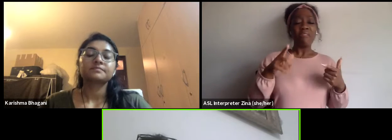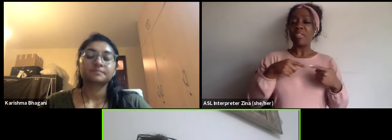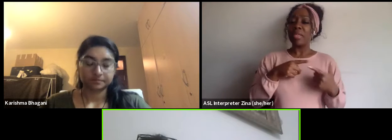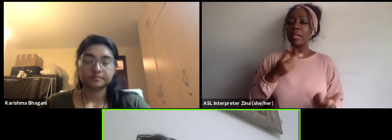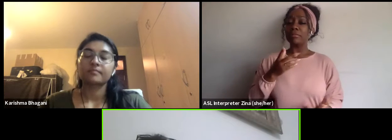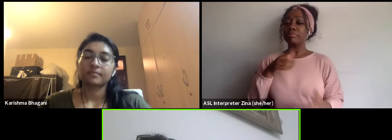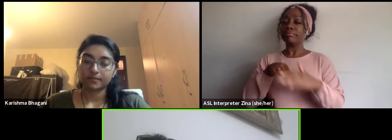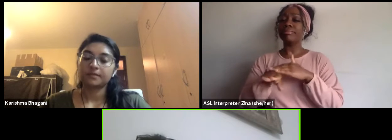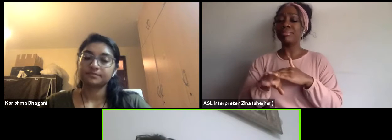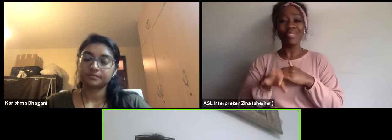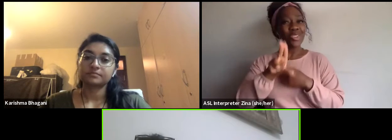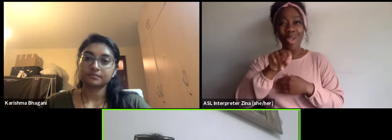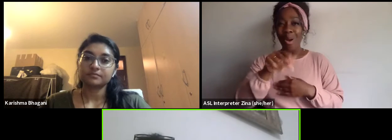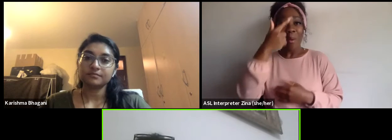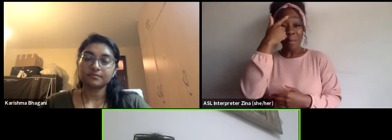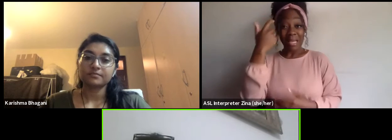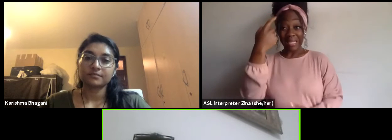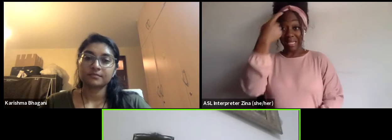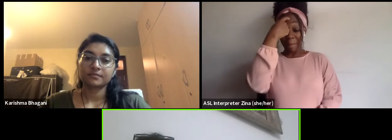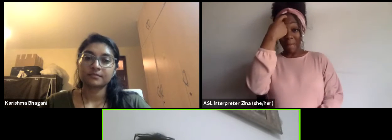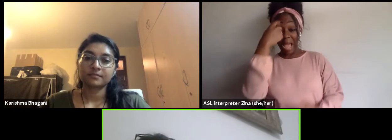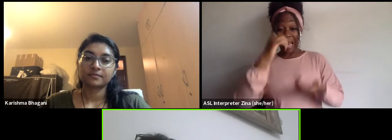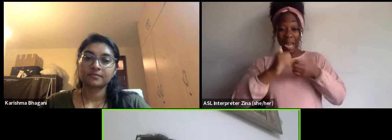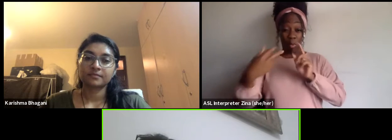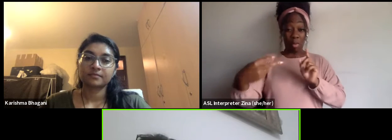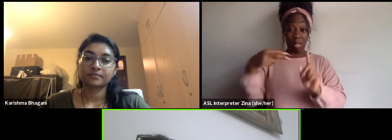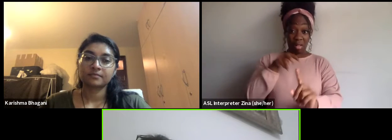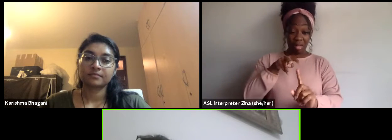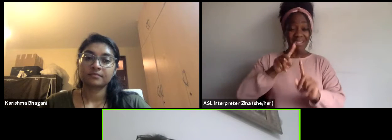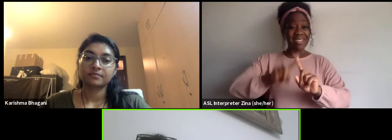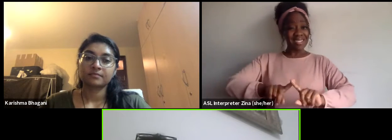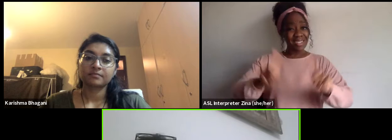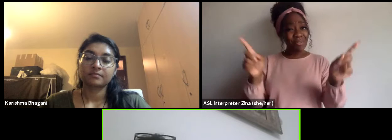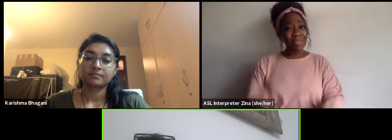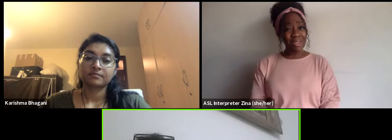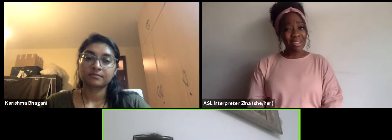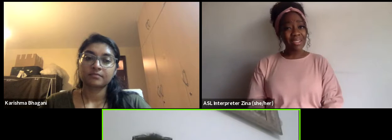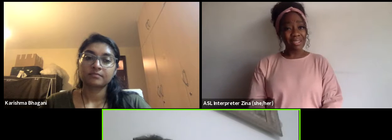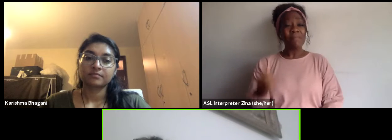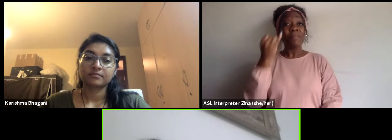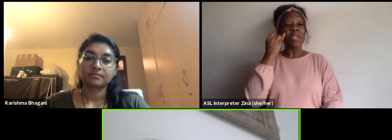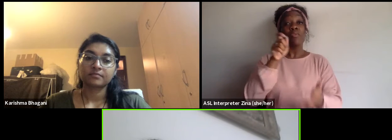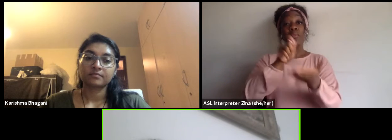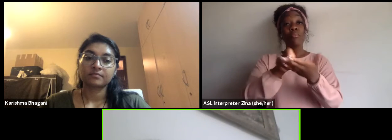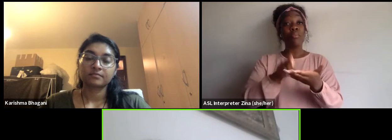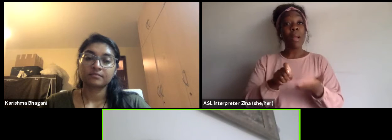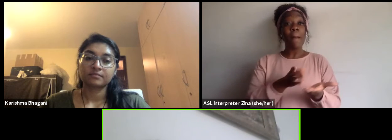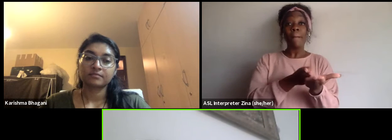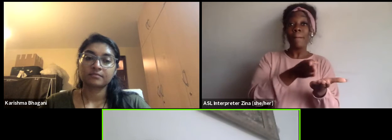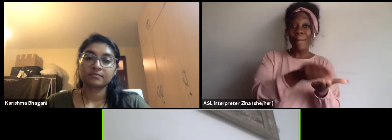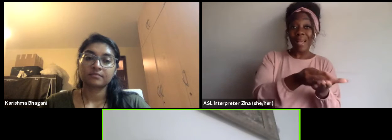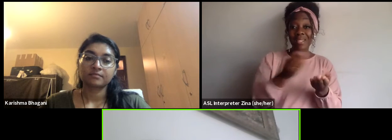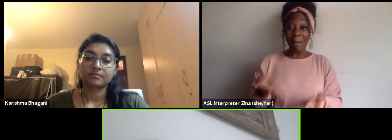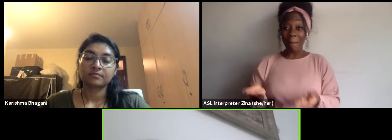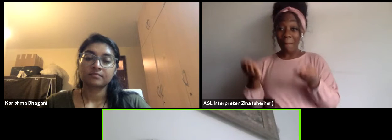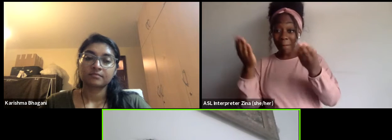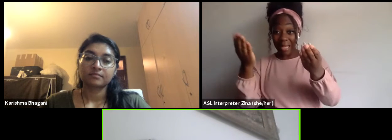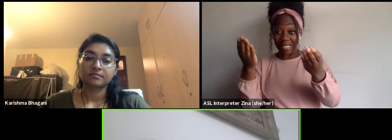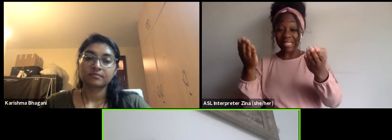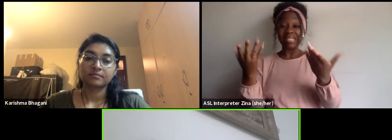If I may say for example when you do writing a budget or a proposal there is always a stretch between what you really want to do